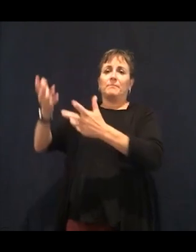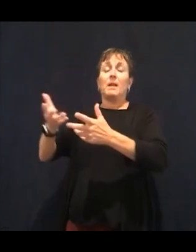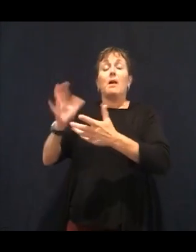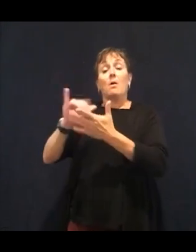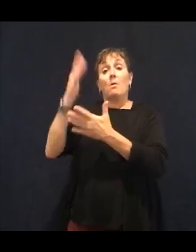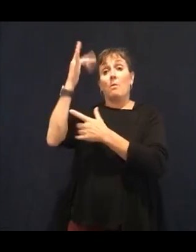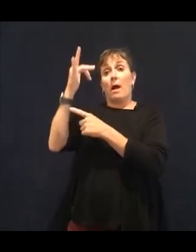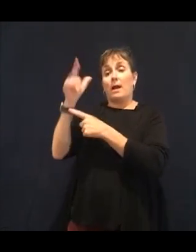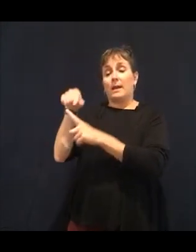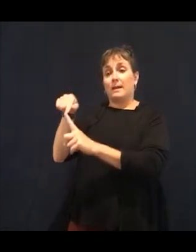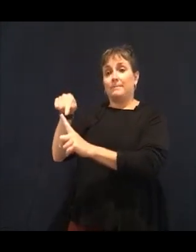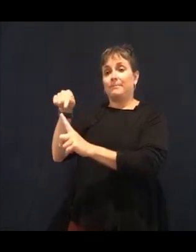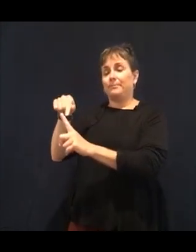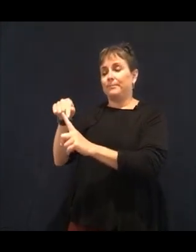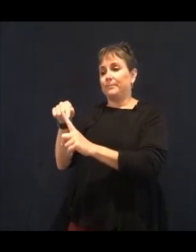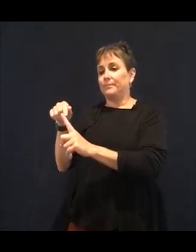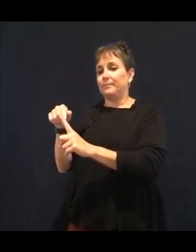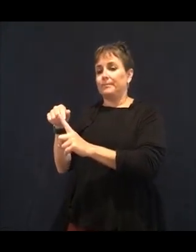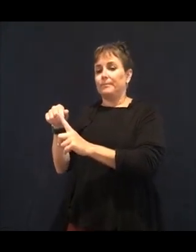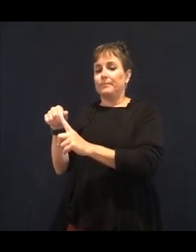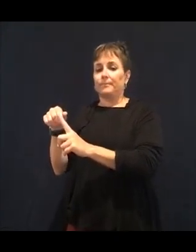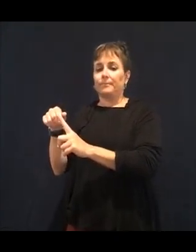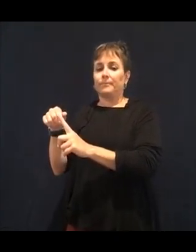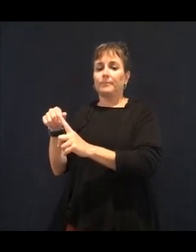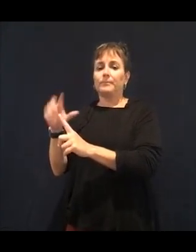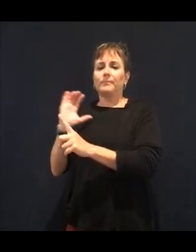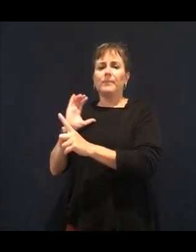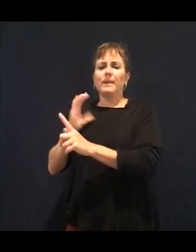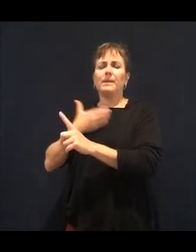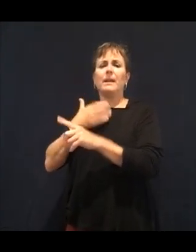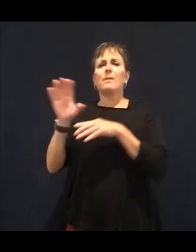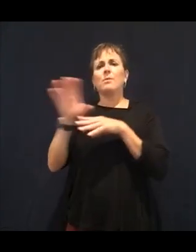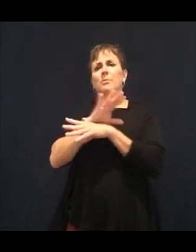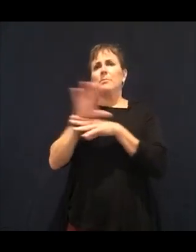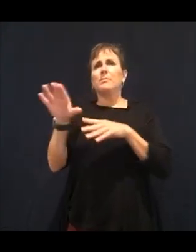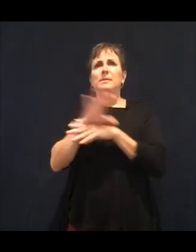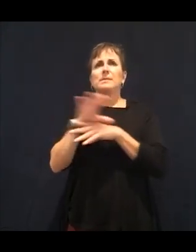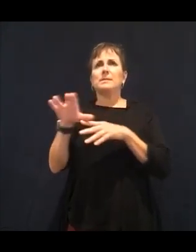low vision, they talk about vitamin A, vitamin A